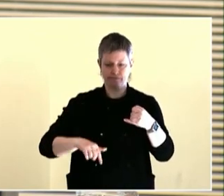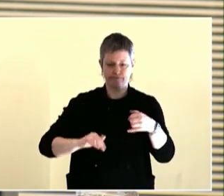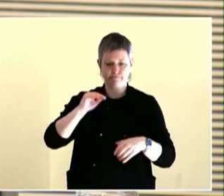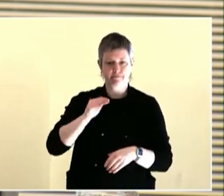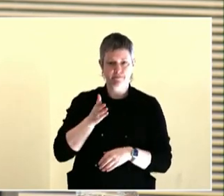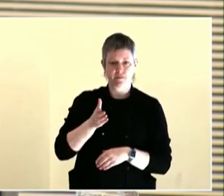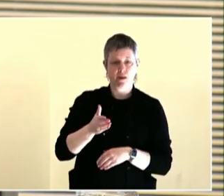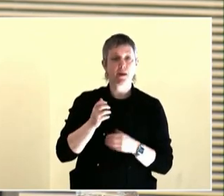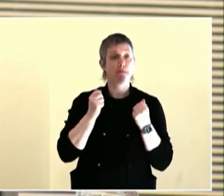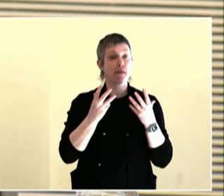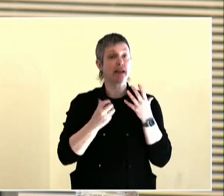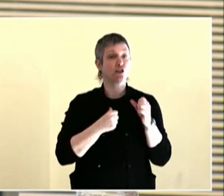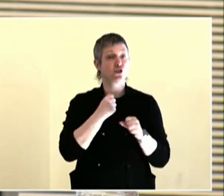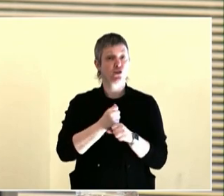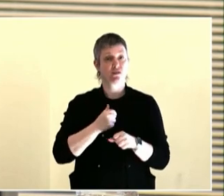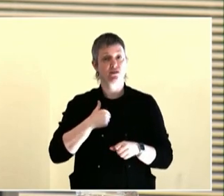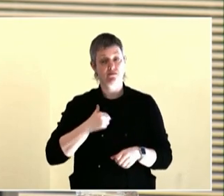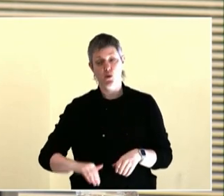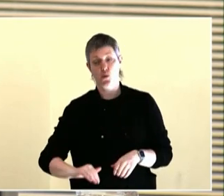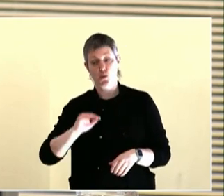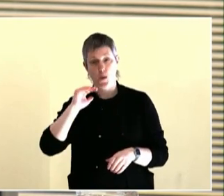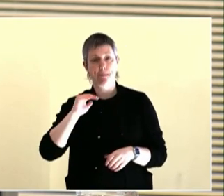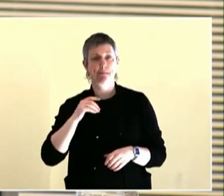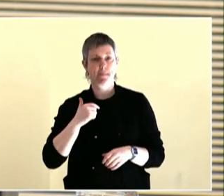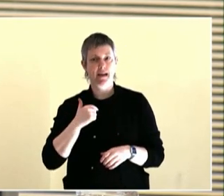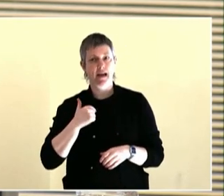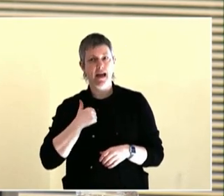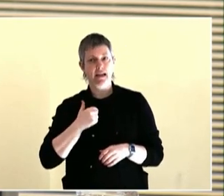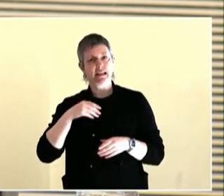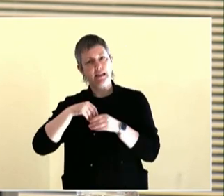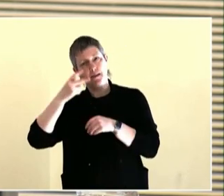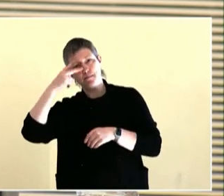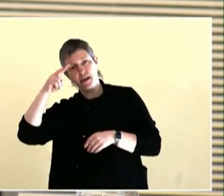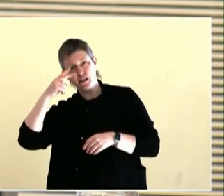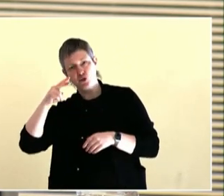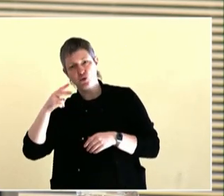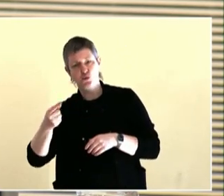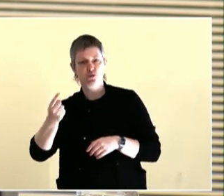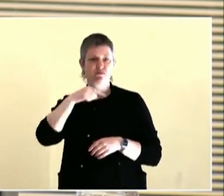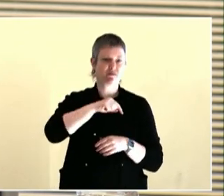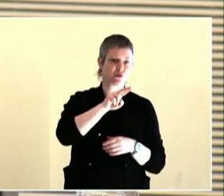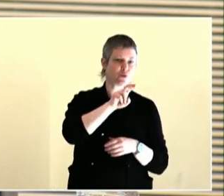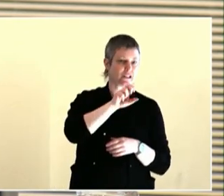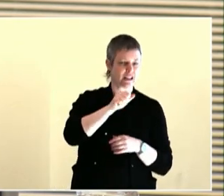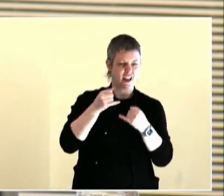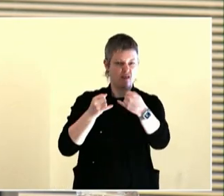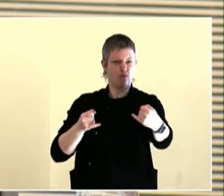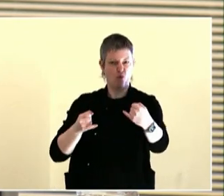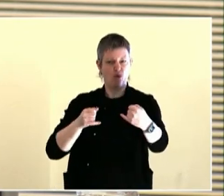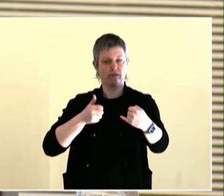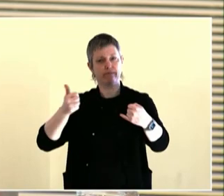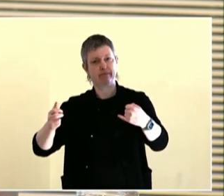dream up things and it was really, really exciting. And then they would get to come in and talk to elected